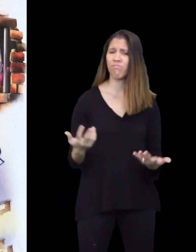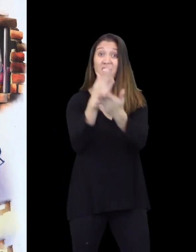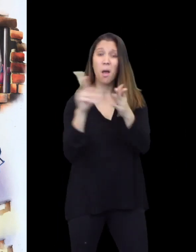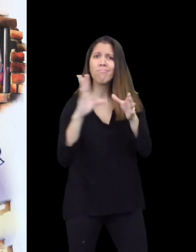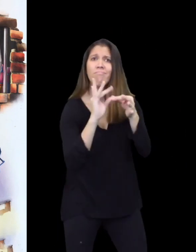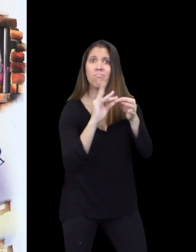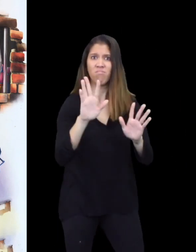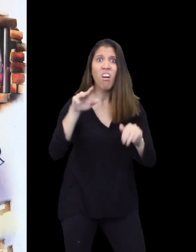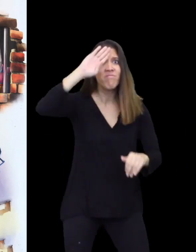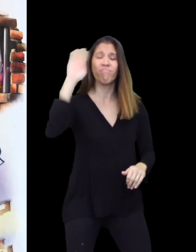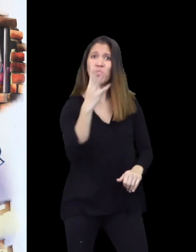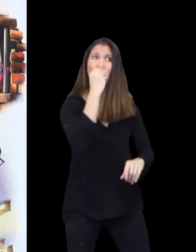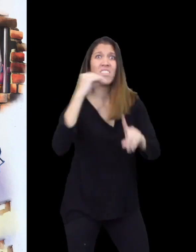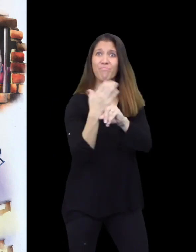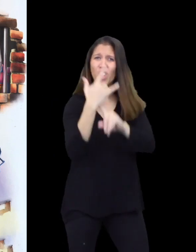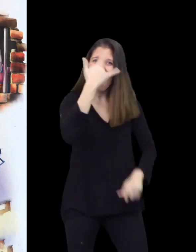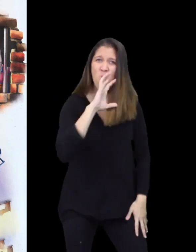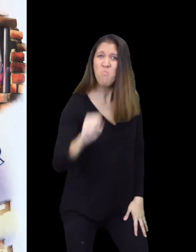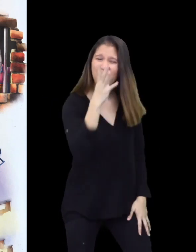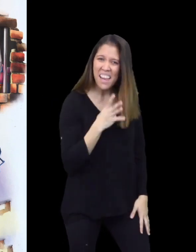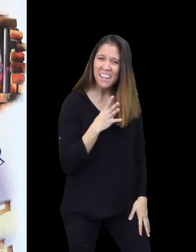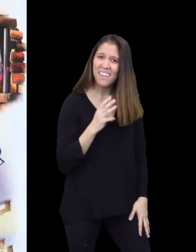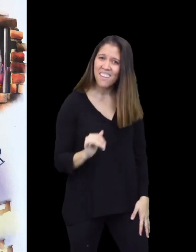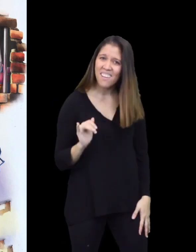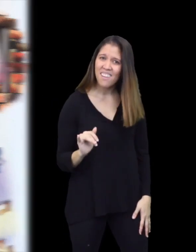Some people claimed they'd seen the Wolf dressed up as an old lady.